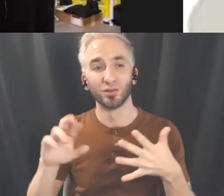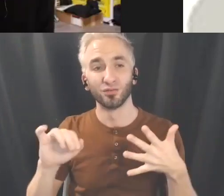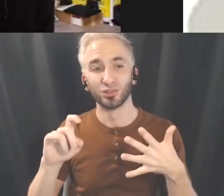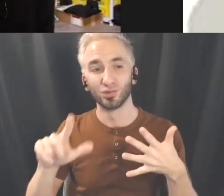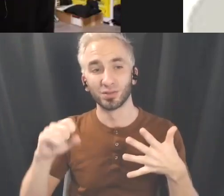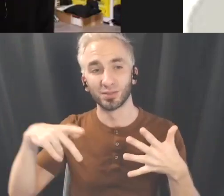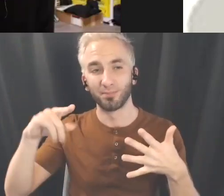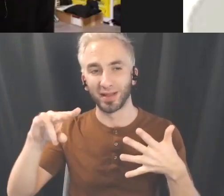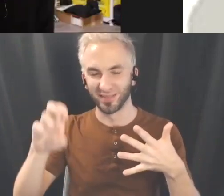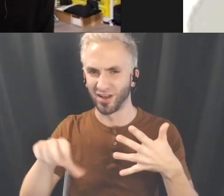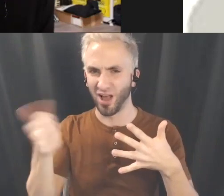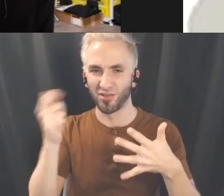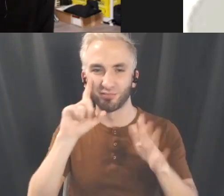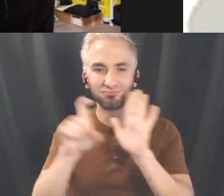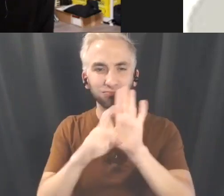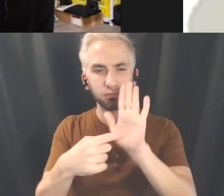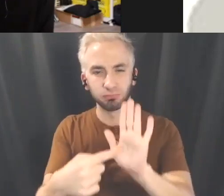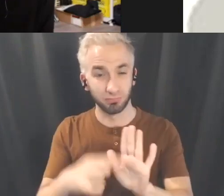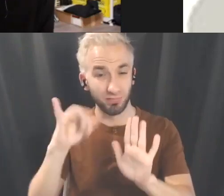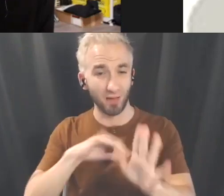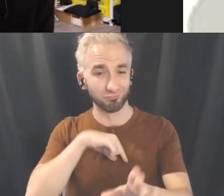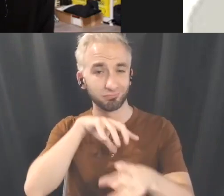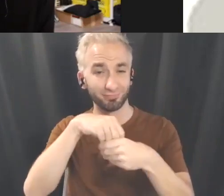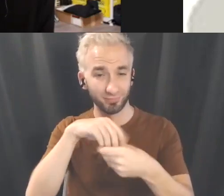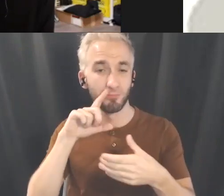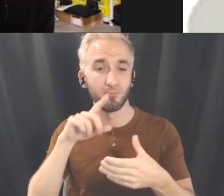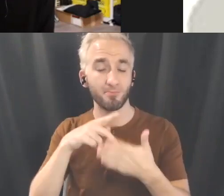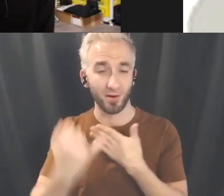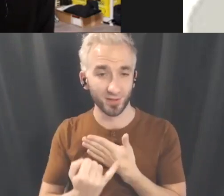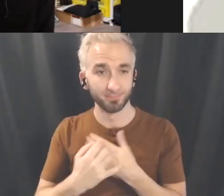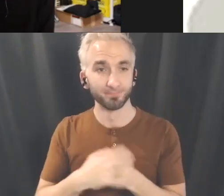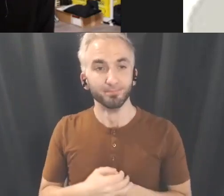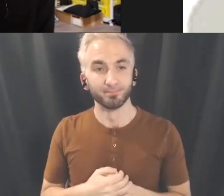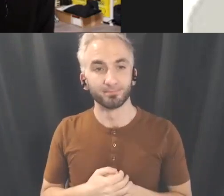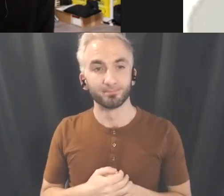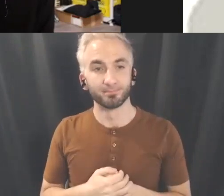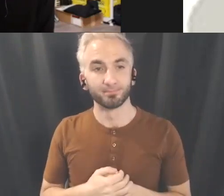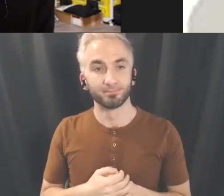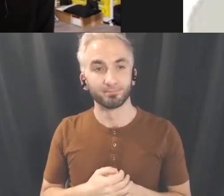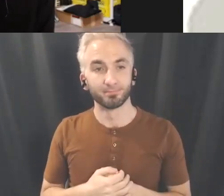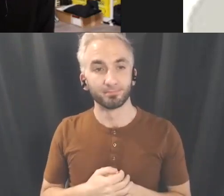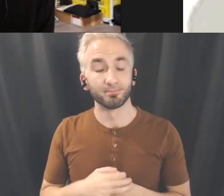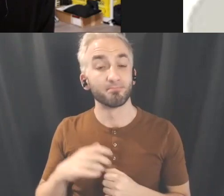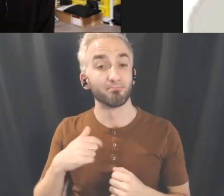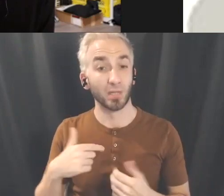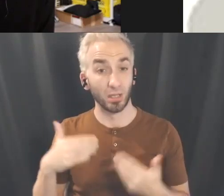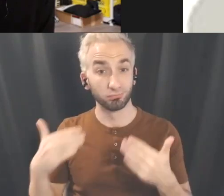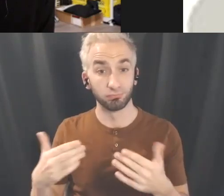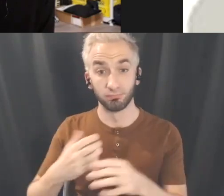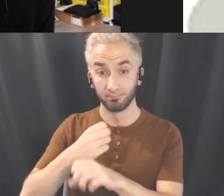I use Logic Pro X for most of my work.